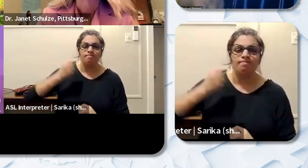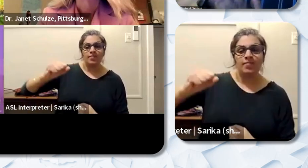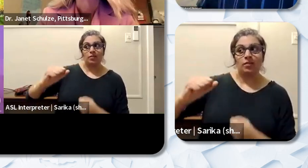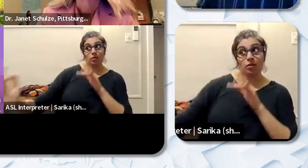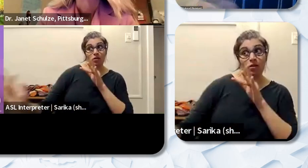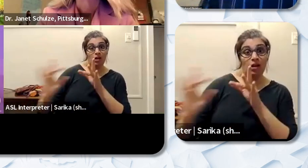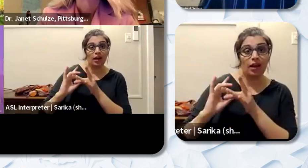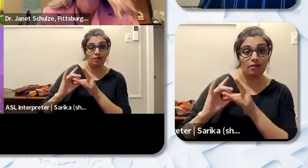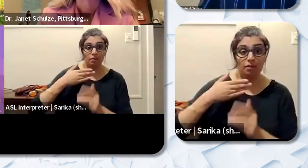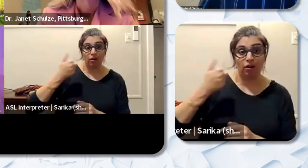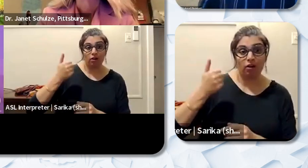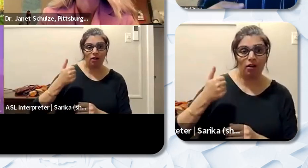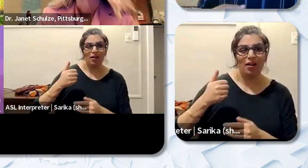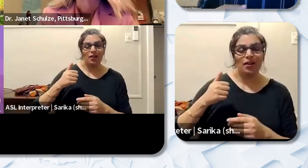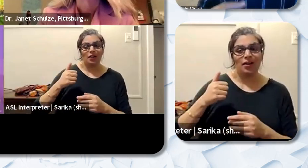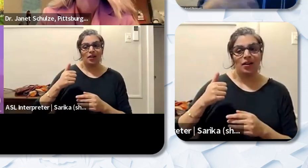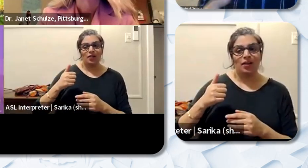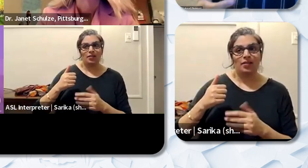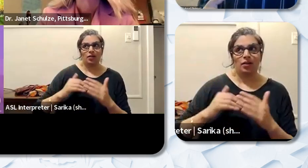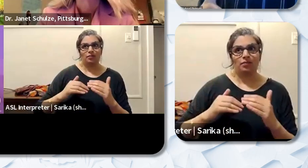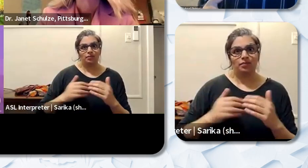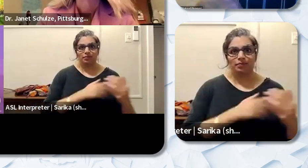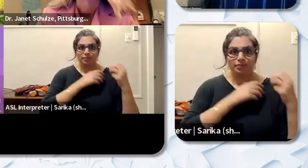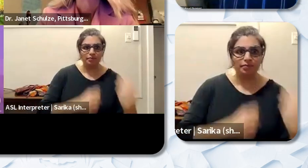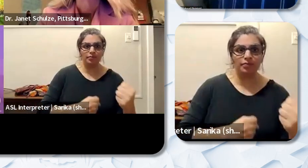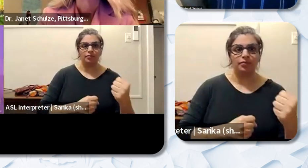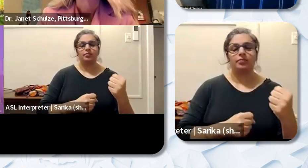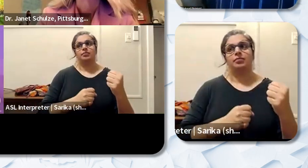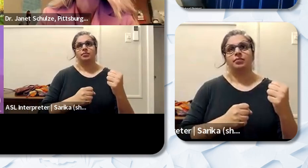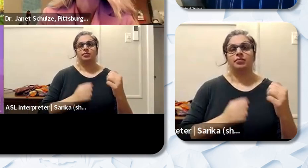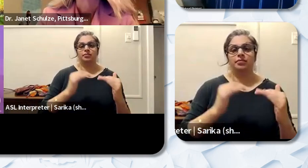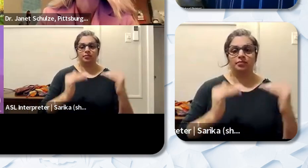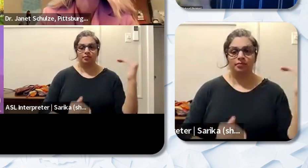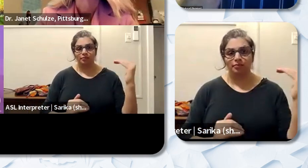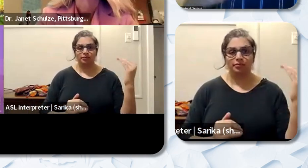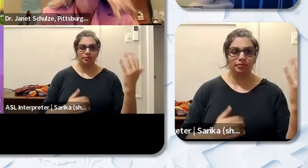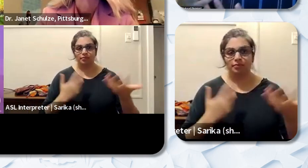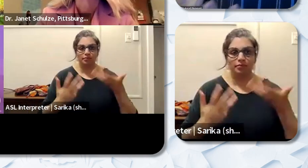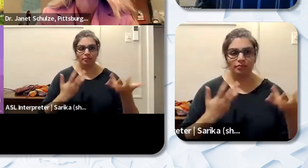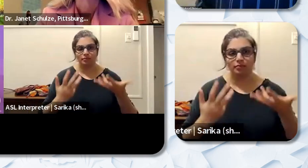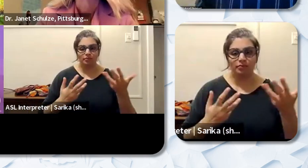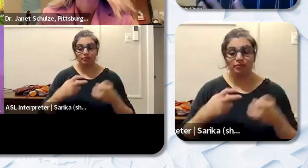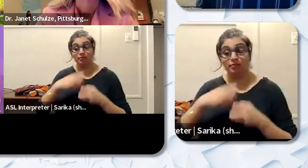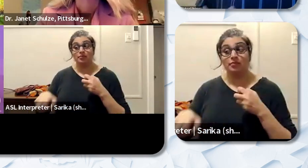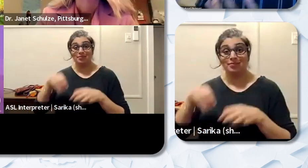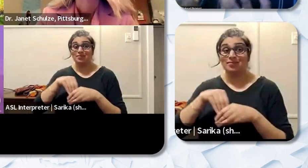you know proportionately or disproportionately difficult in the classroom but they happen to